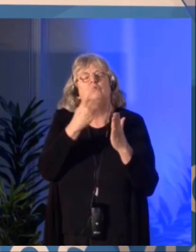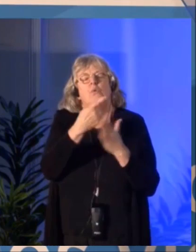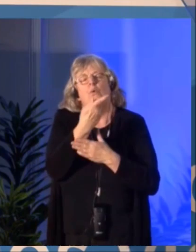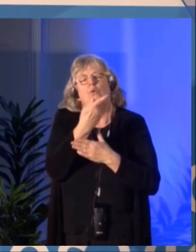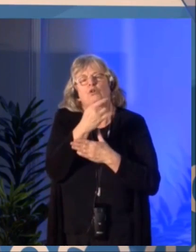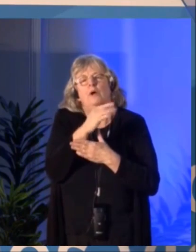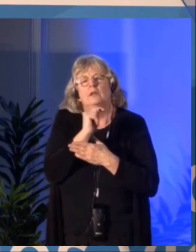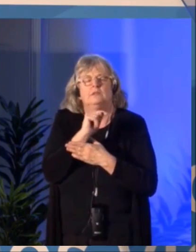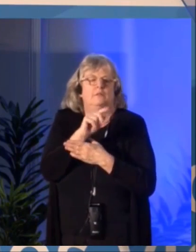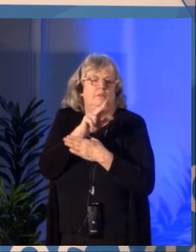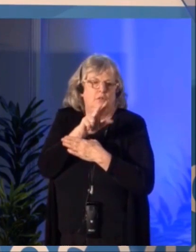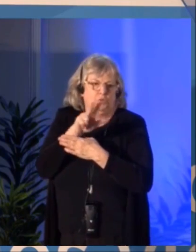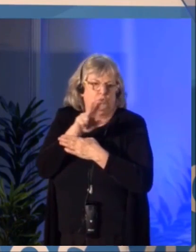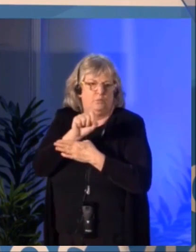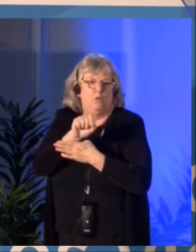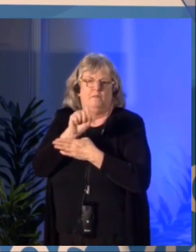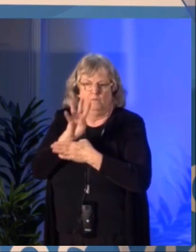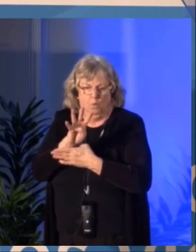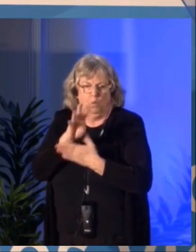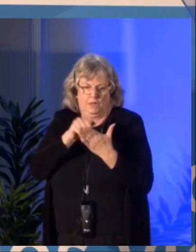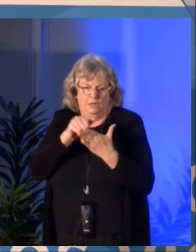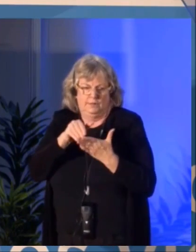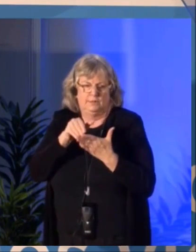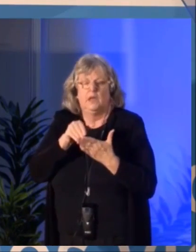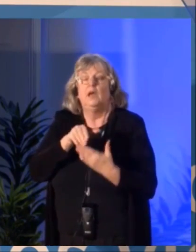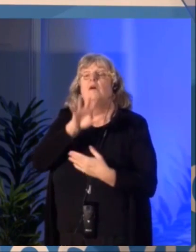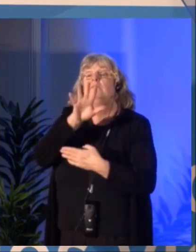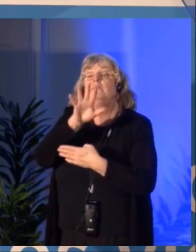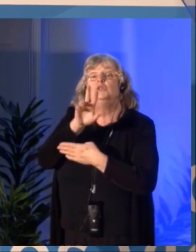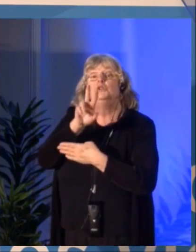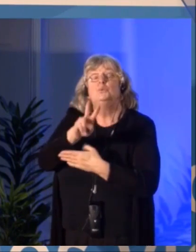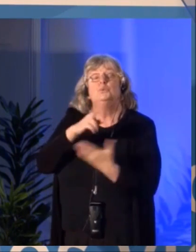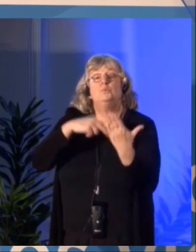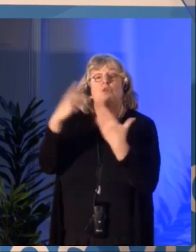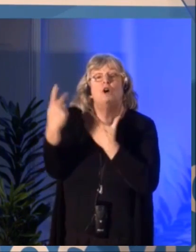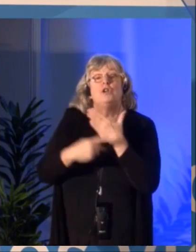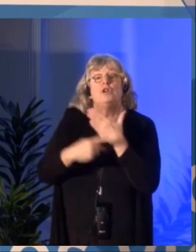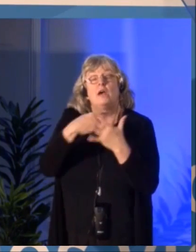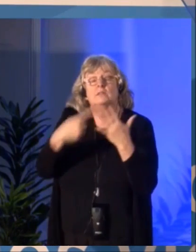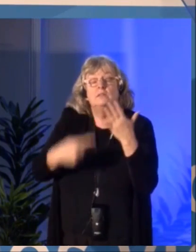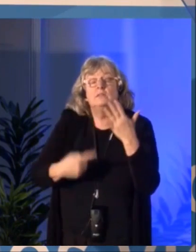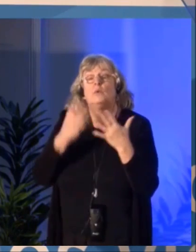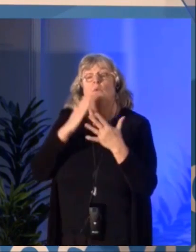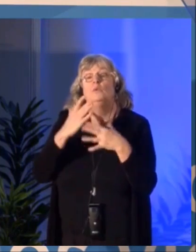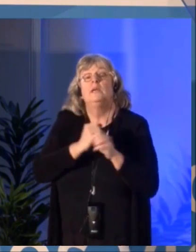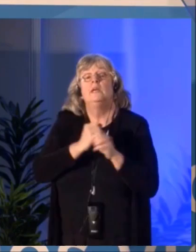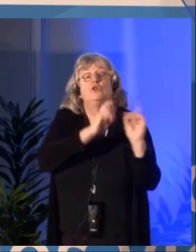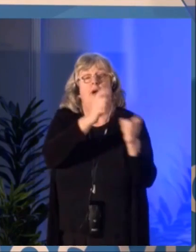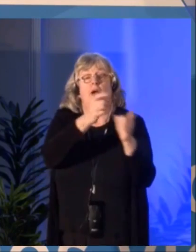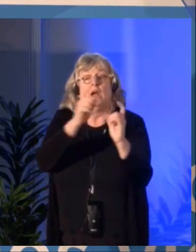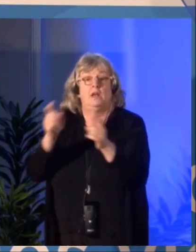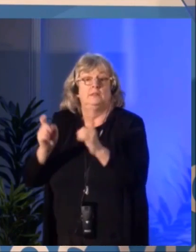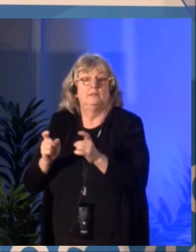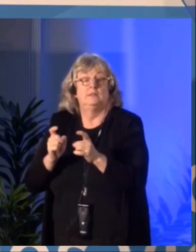We received 2,225 applications, .... 552 of them